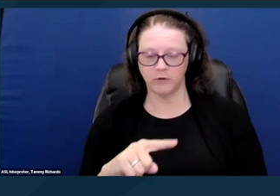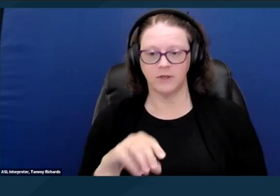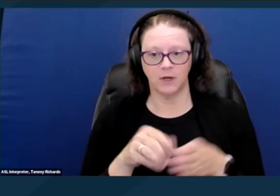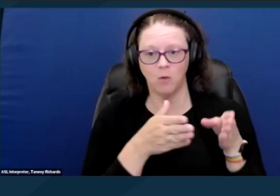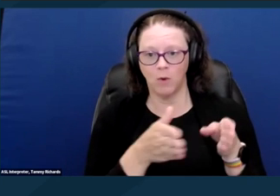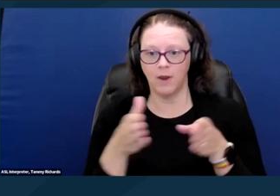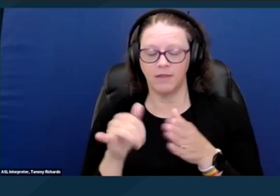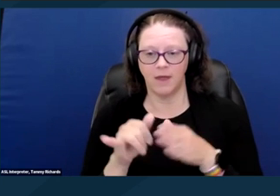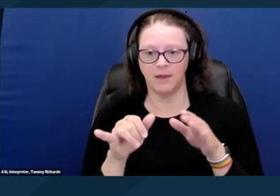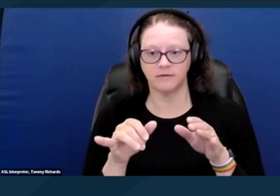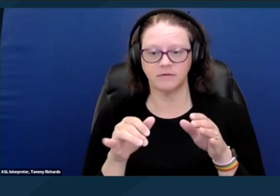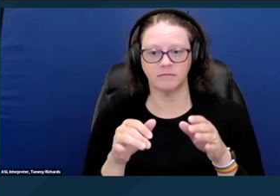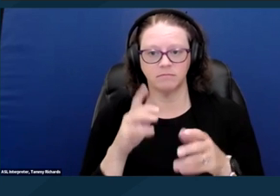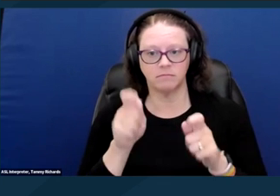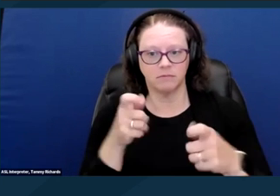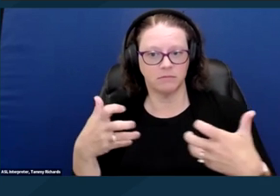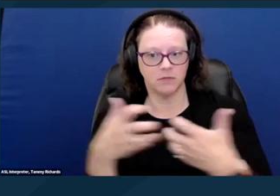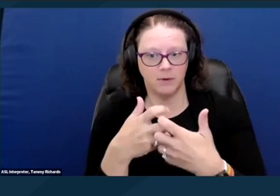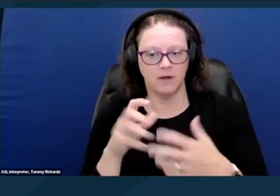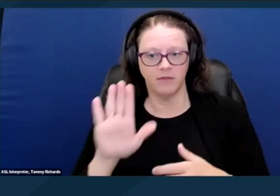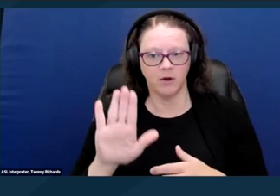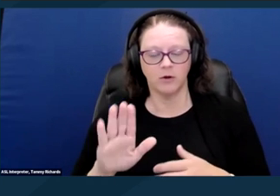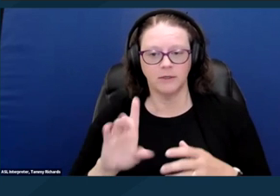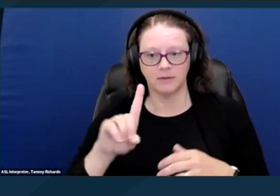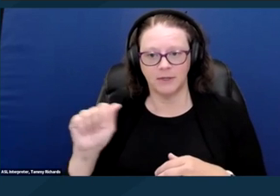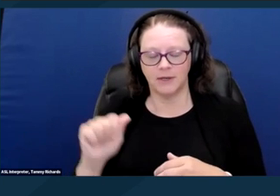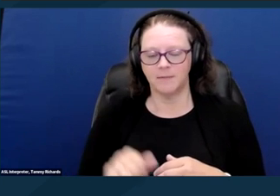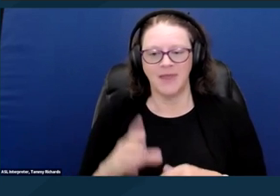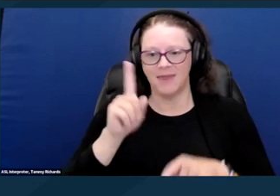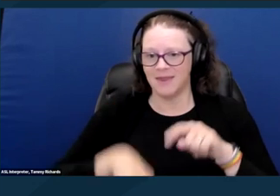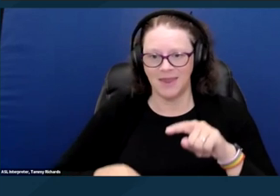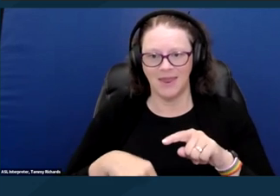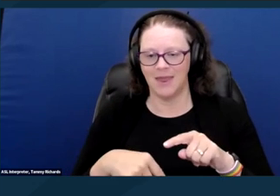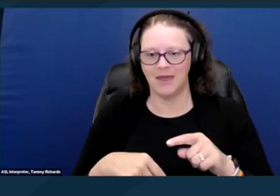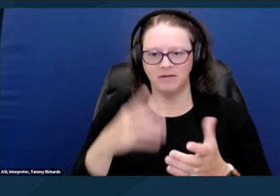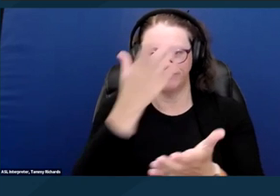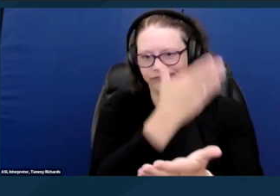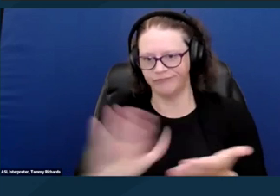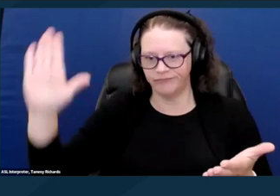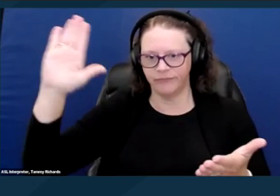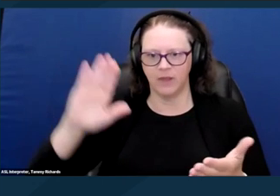or accommodating of their disability. And they cannot carry out encampment clearing programs and activities